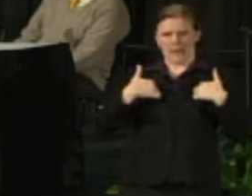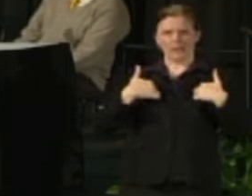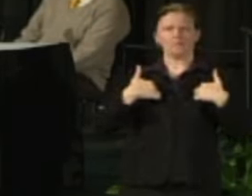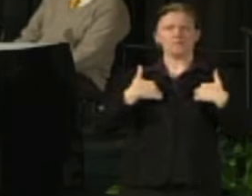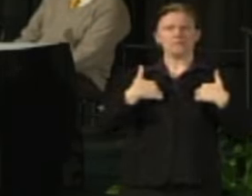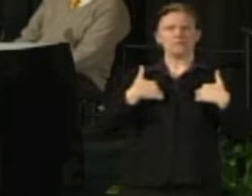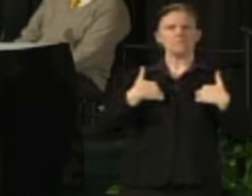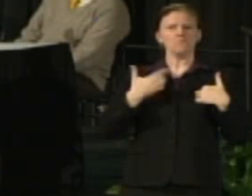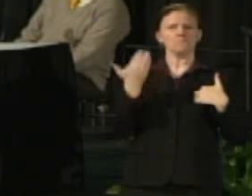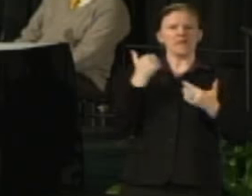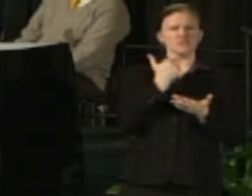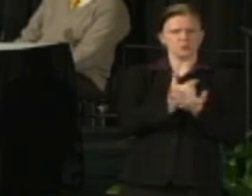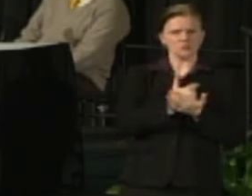and this is what I'm most worried about.